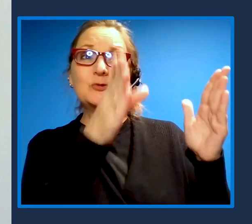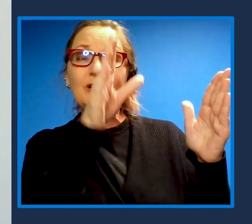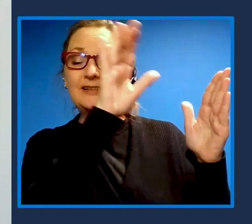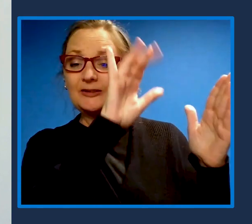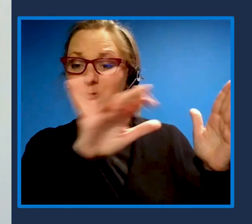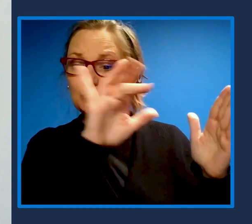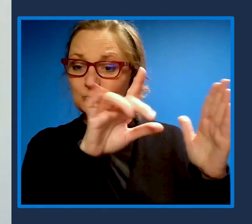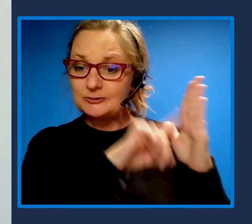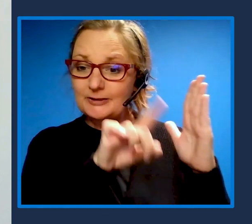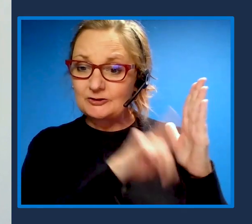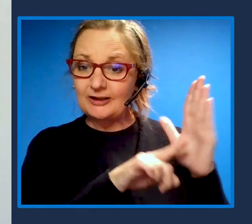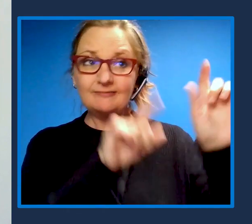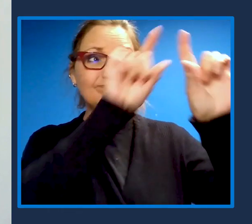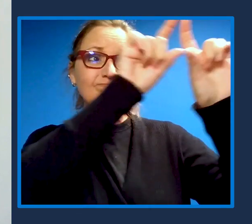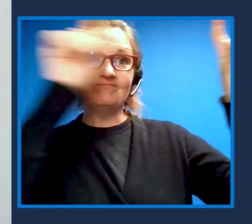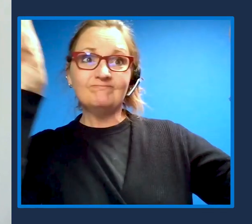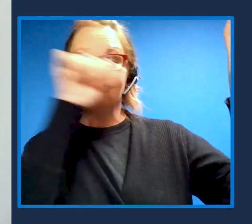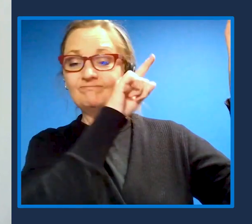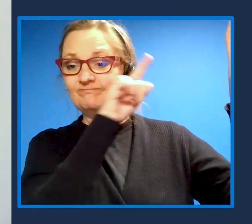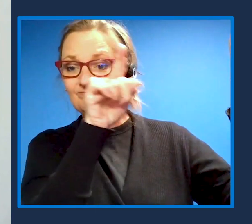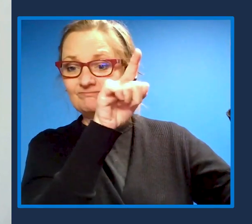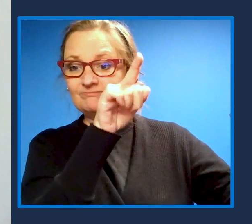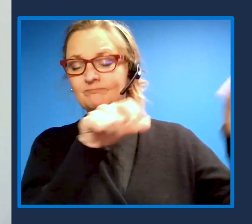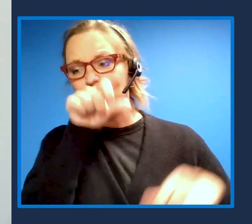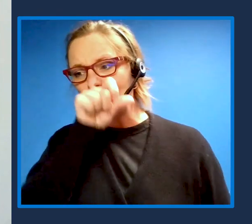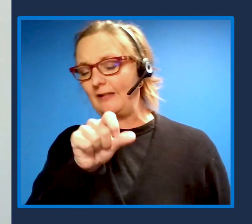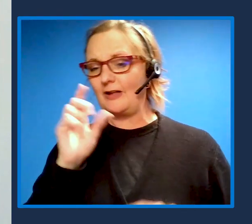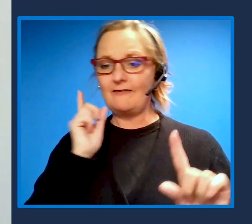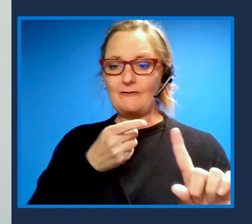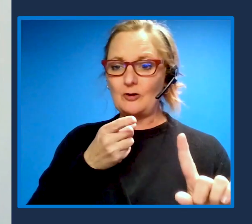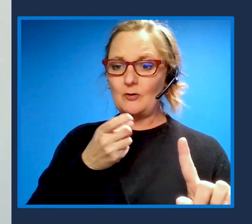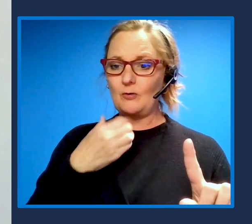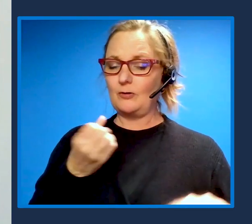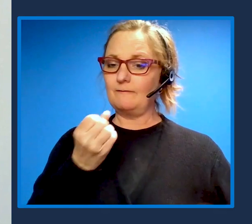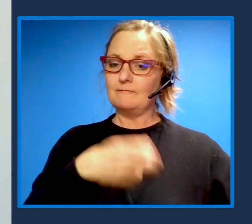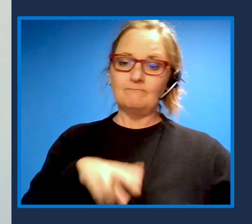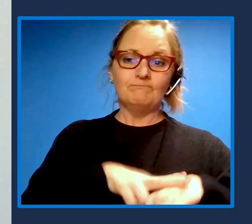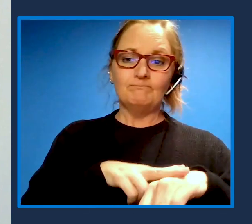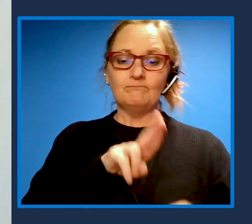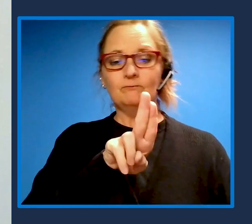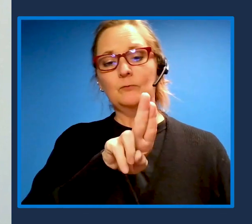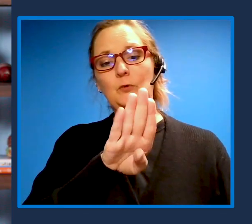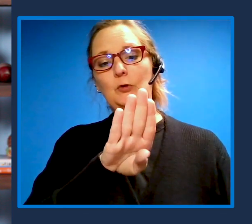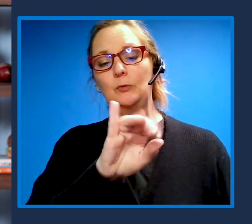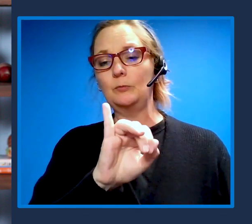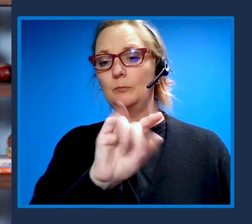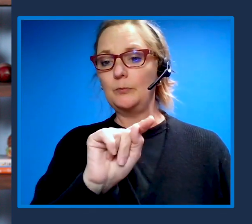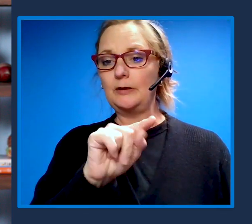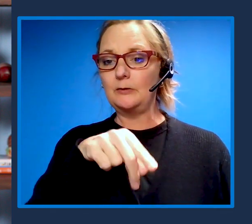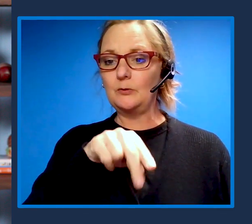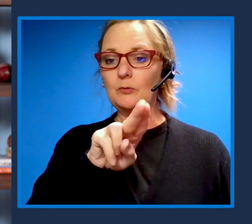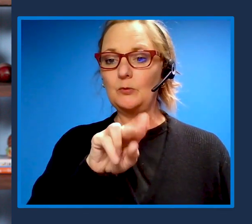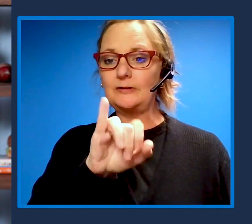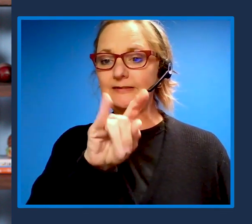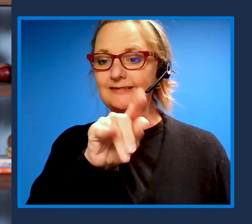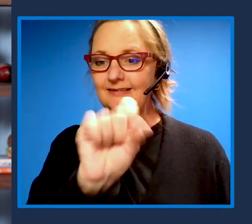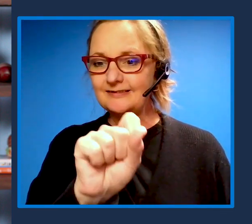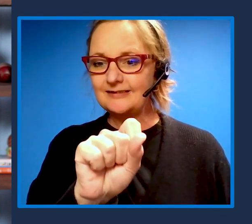So having that goal, I love how you put it ubiquitous as spell check is today, that's gotta be the goal. And I love that they even the simplicity of some